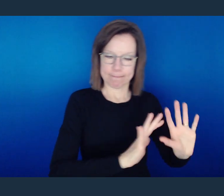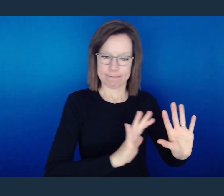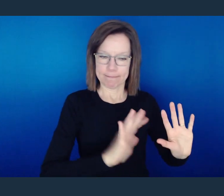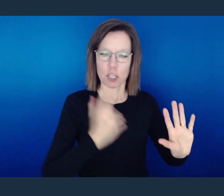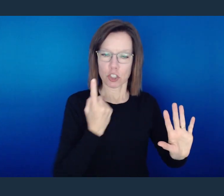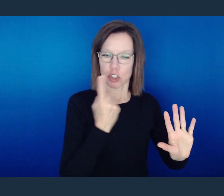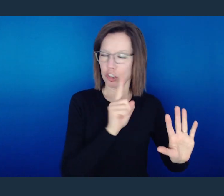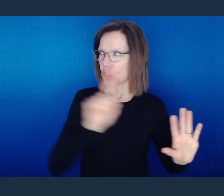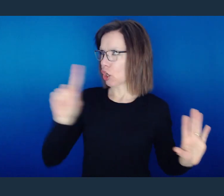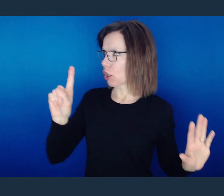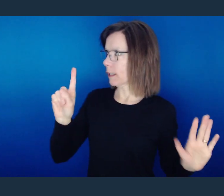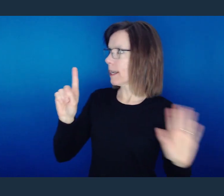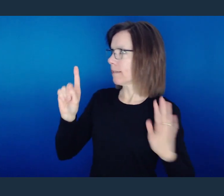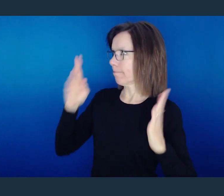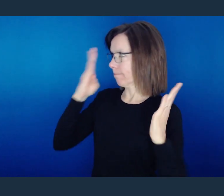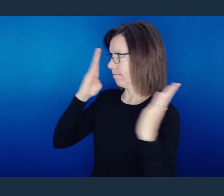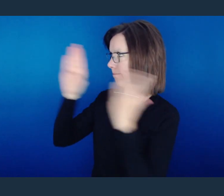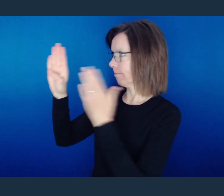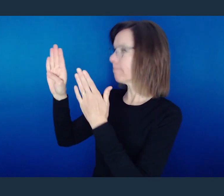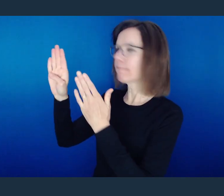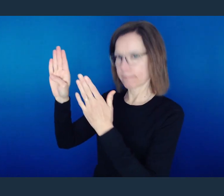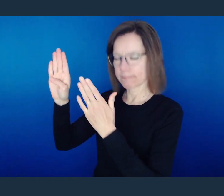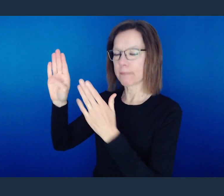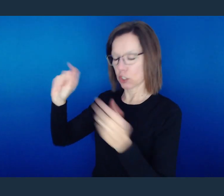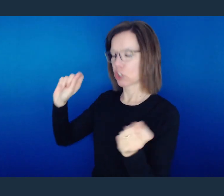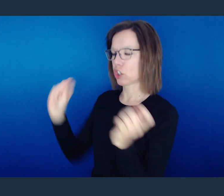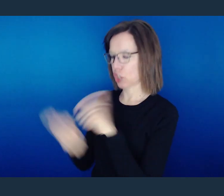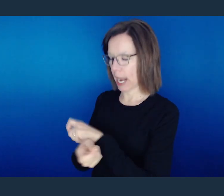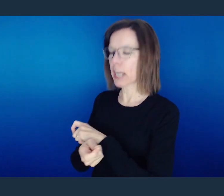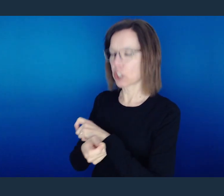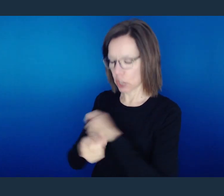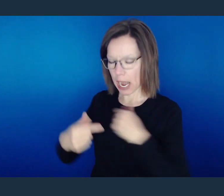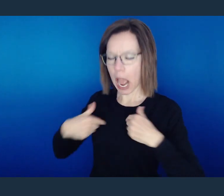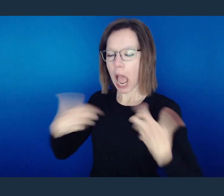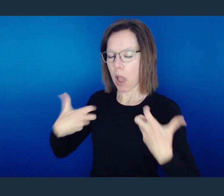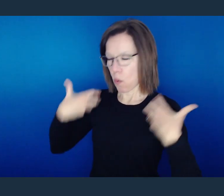you used to do, which means it should come with an implicit change that should lead you